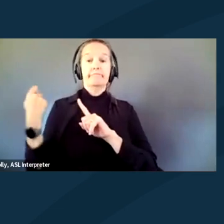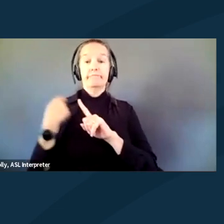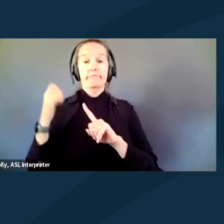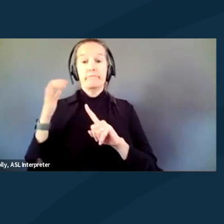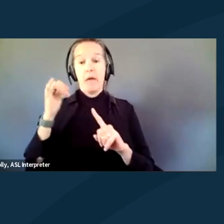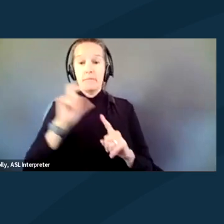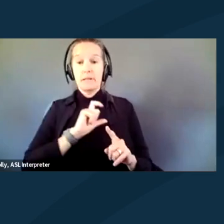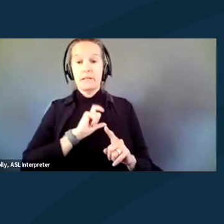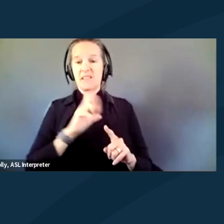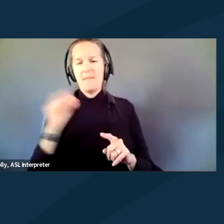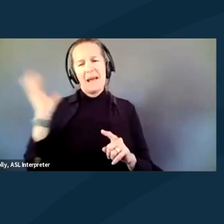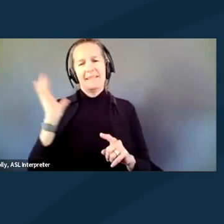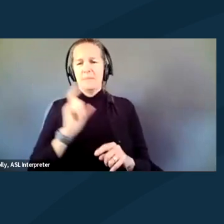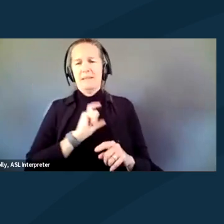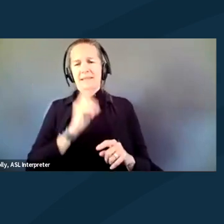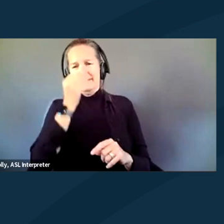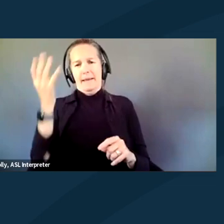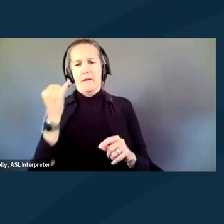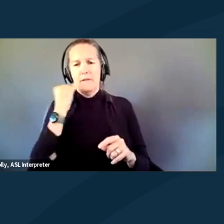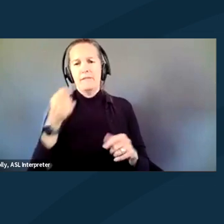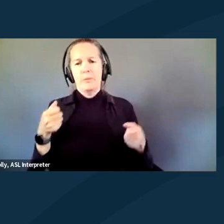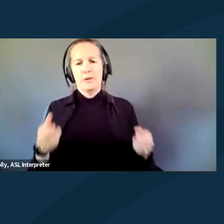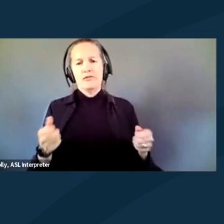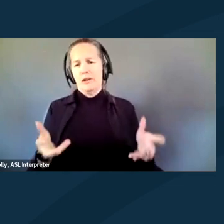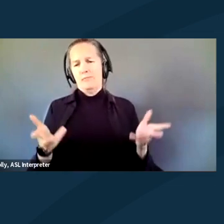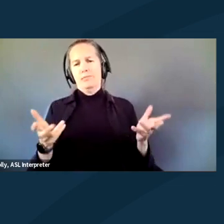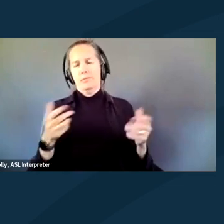the police didn't care if you were using a wheelchair. My friend who's a black panther,